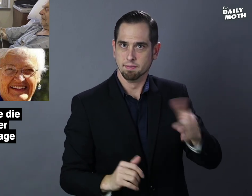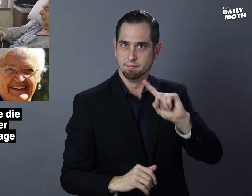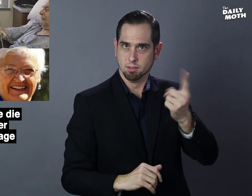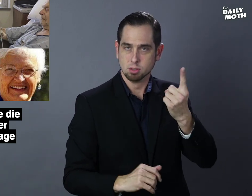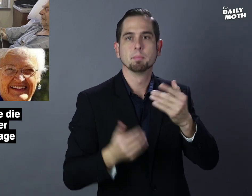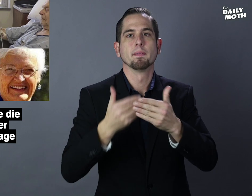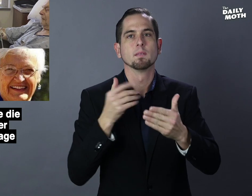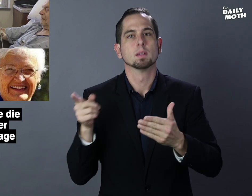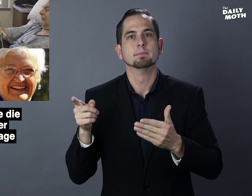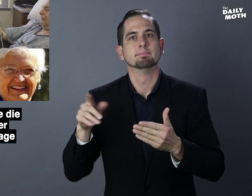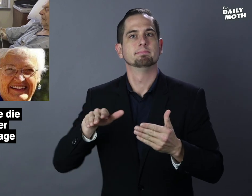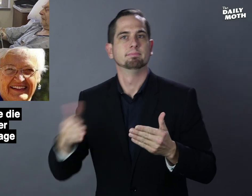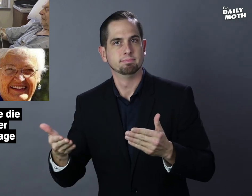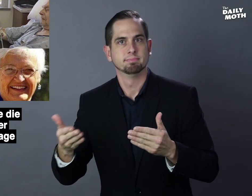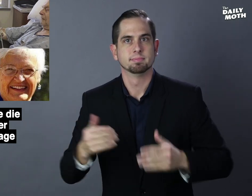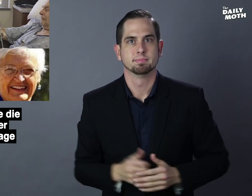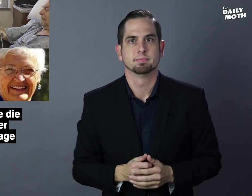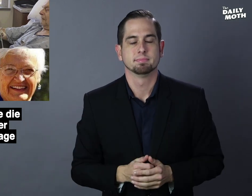first before he passed away.